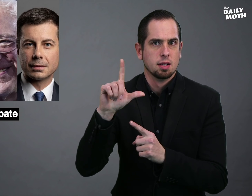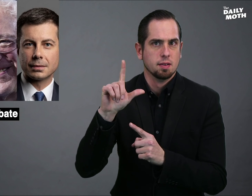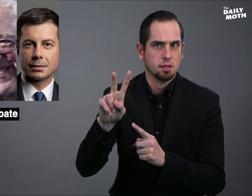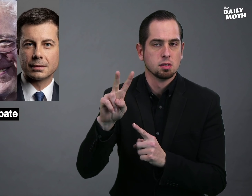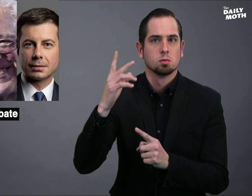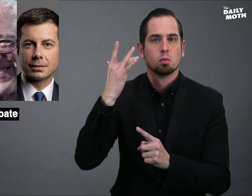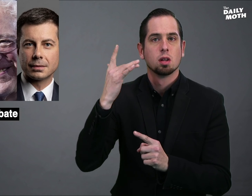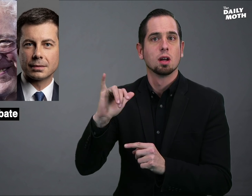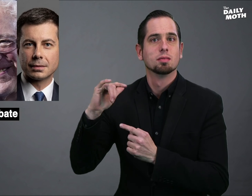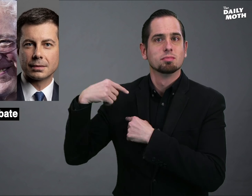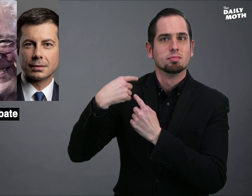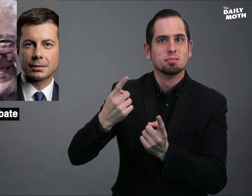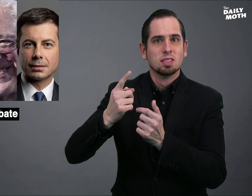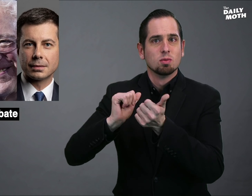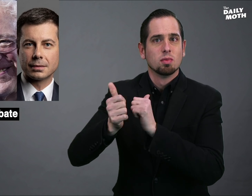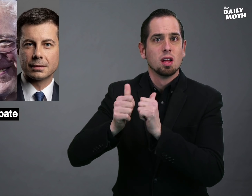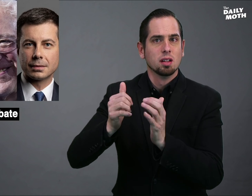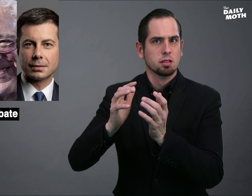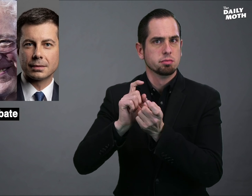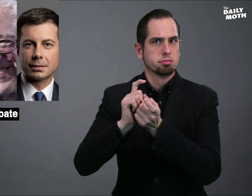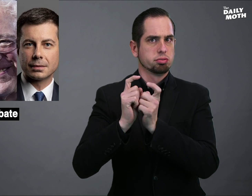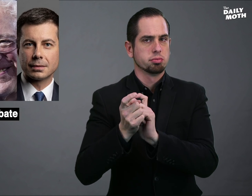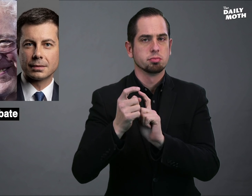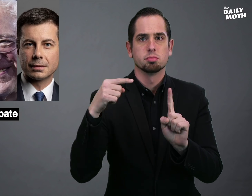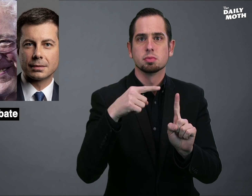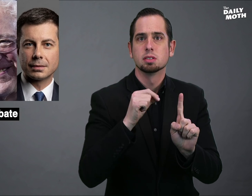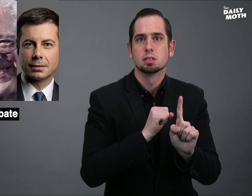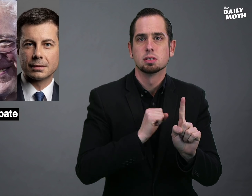in Las Vegas because the race has shifted with